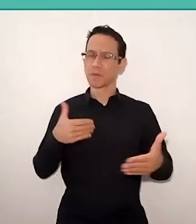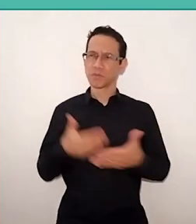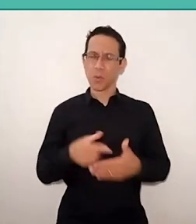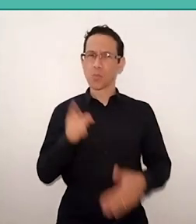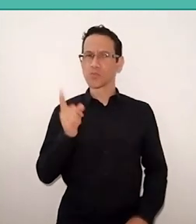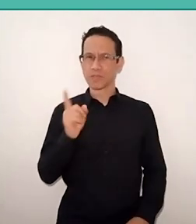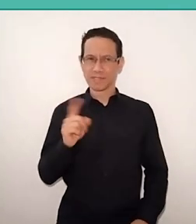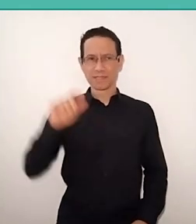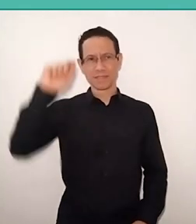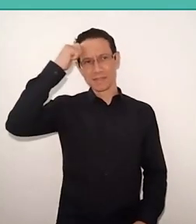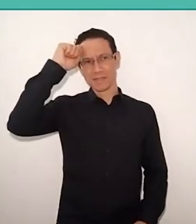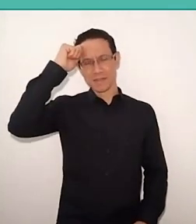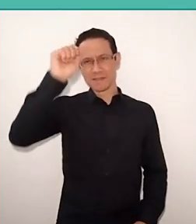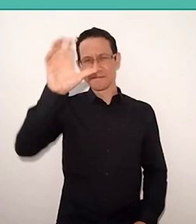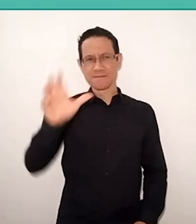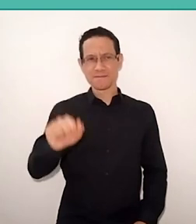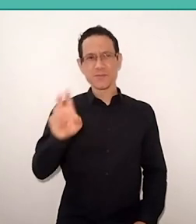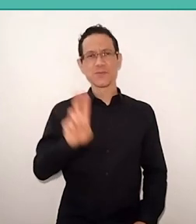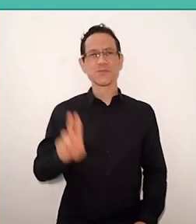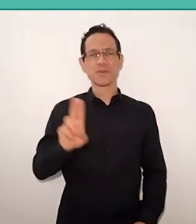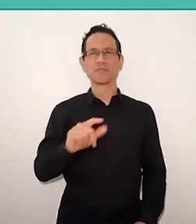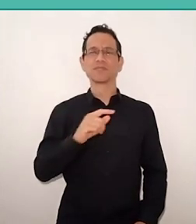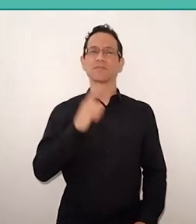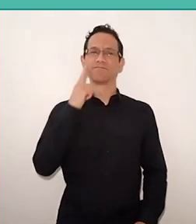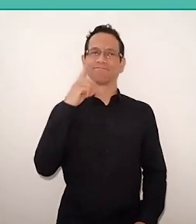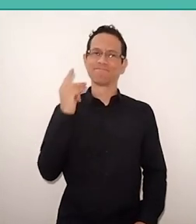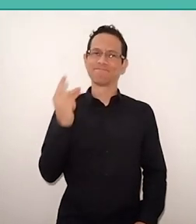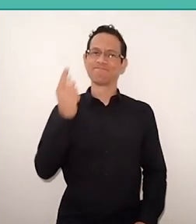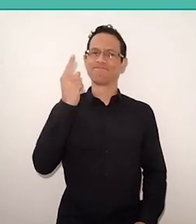and I started to change my initial idea, very critical,